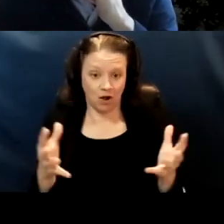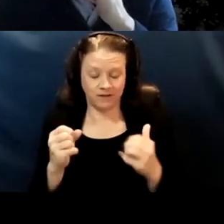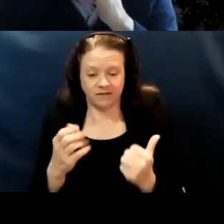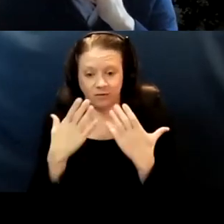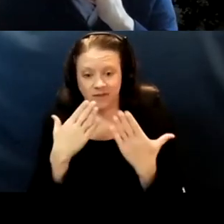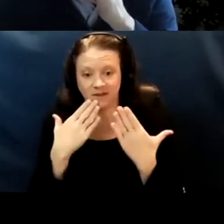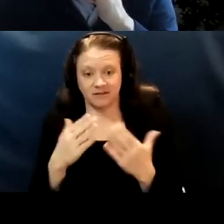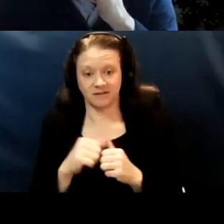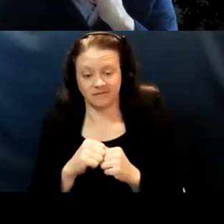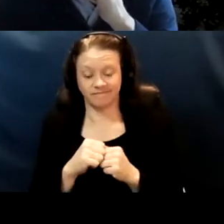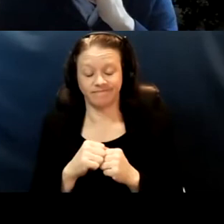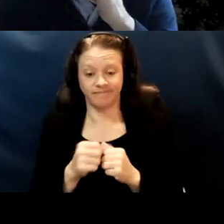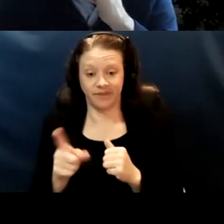Thankfully they took our stories.